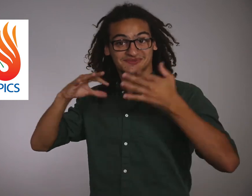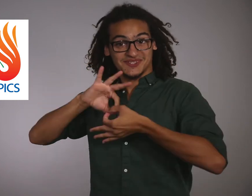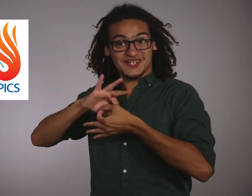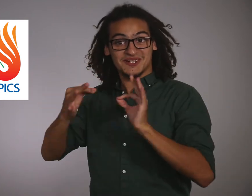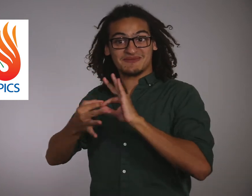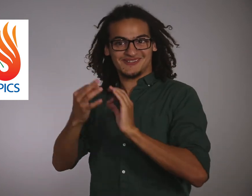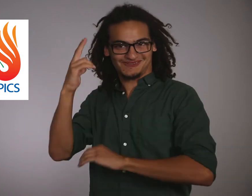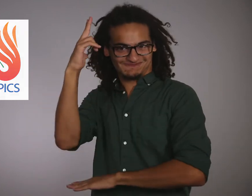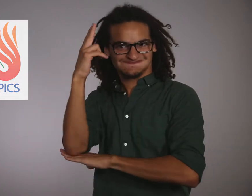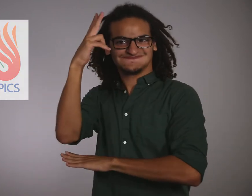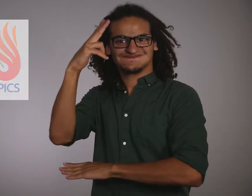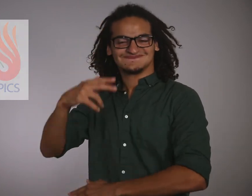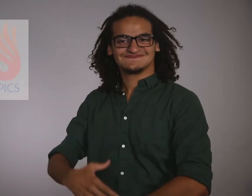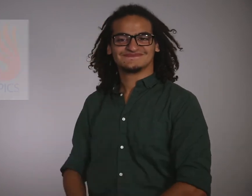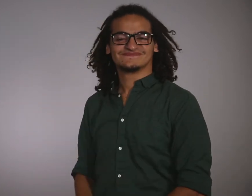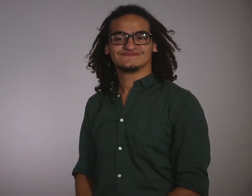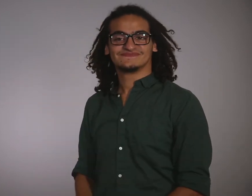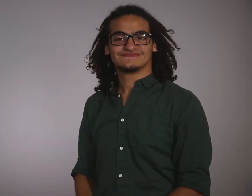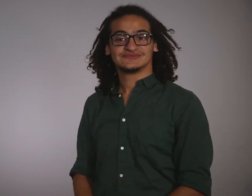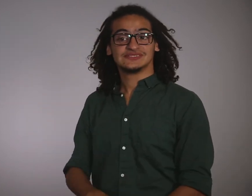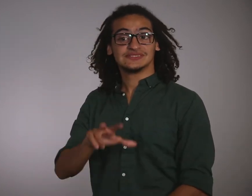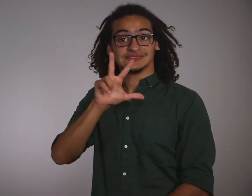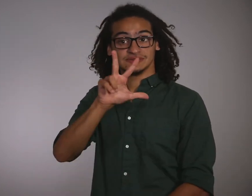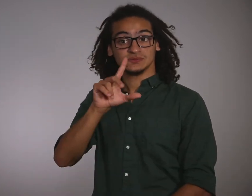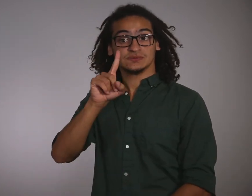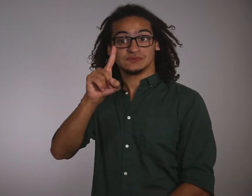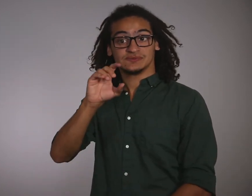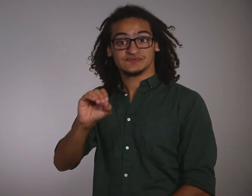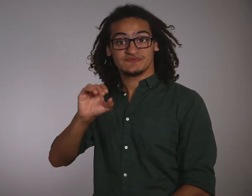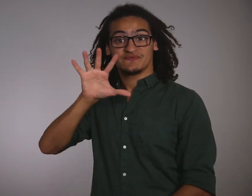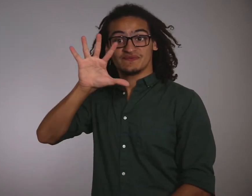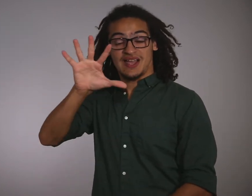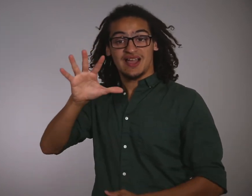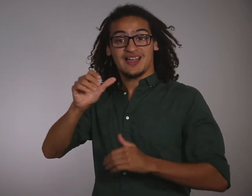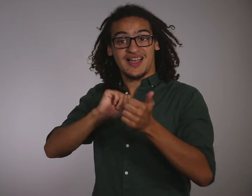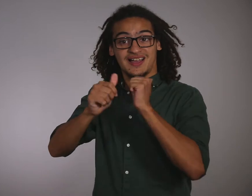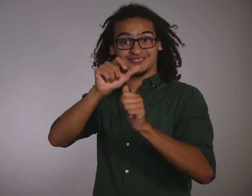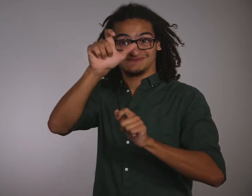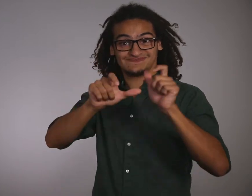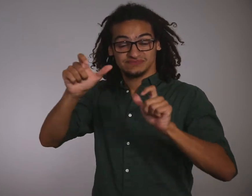23rd Summer Deaflympics have started! 3105 athletes from